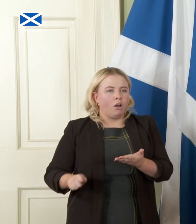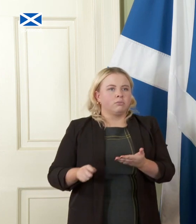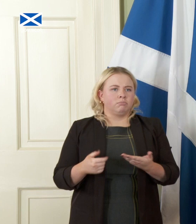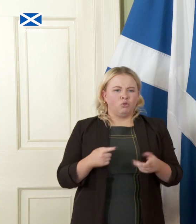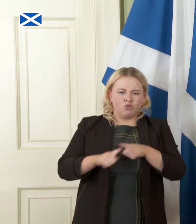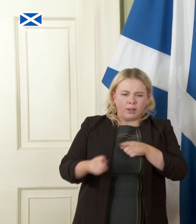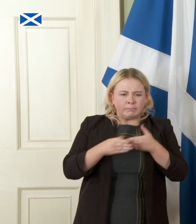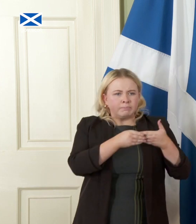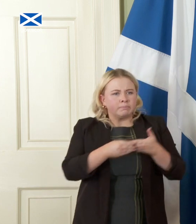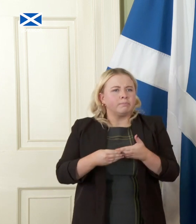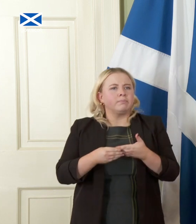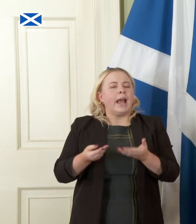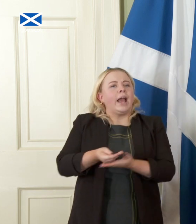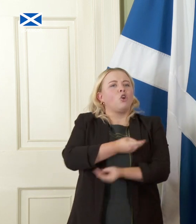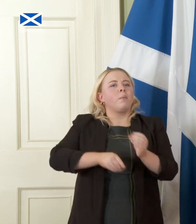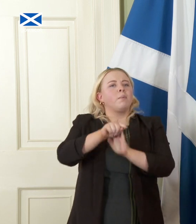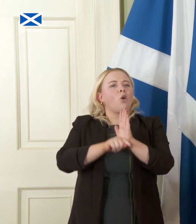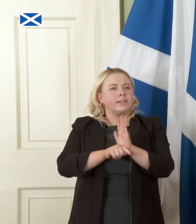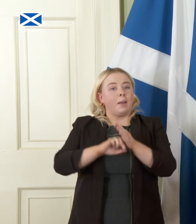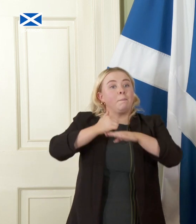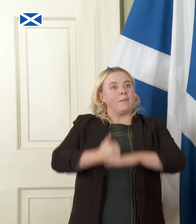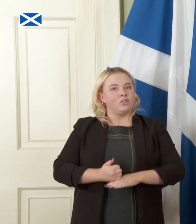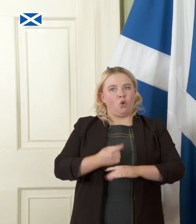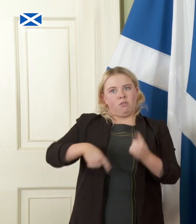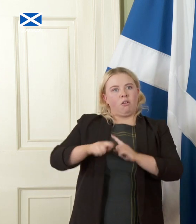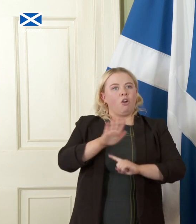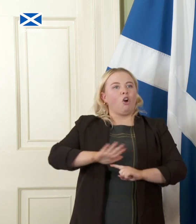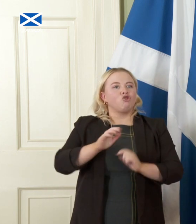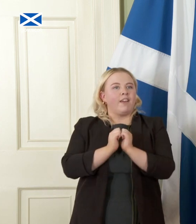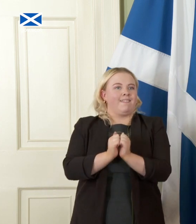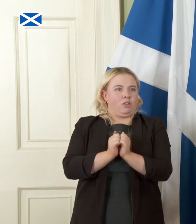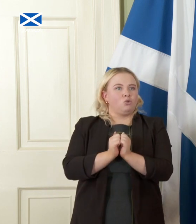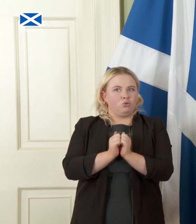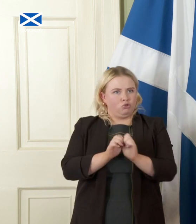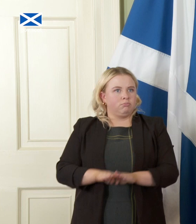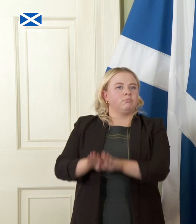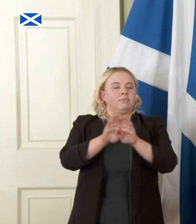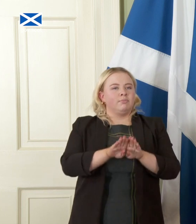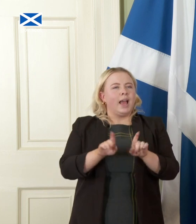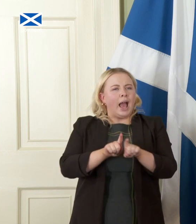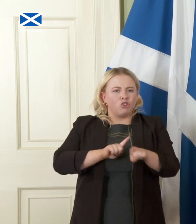on the values of the majority in our country and harnessing the power of our abundant resources.